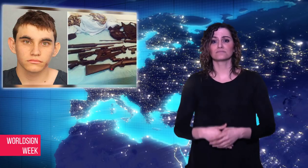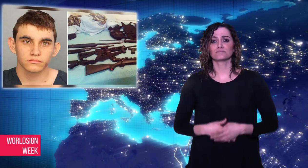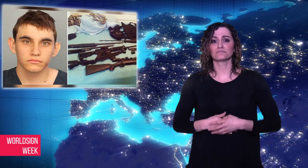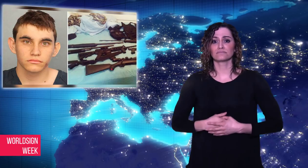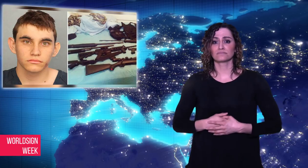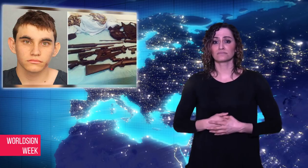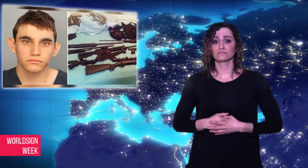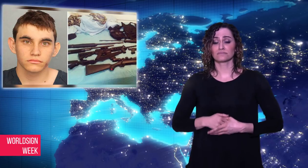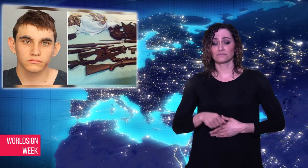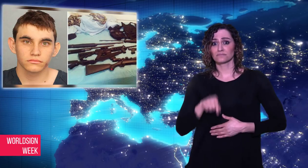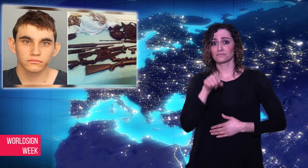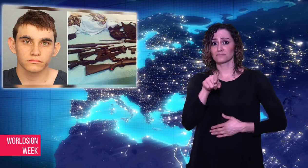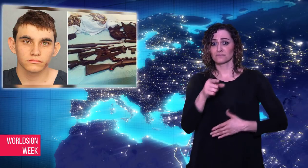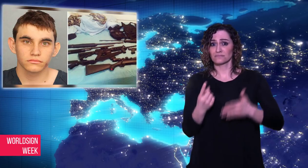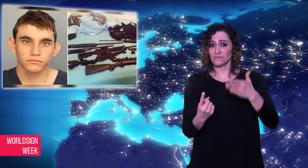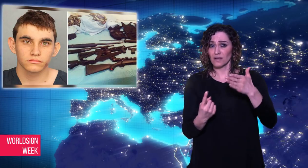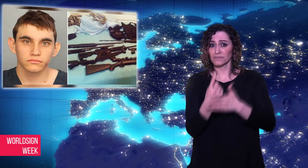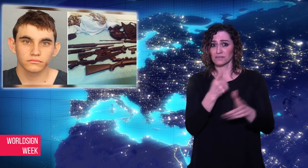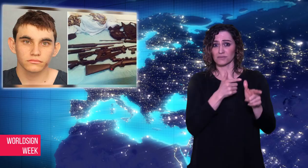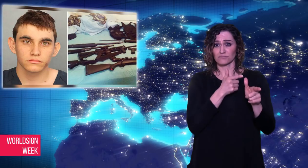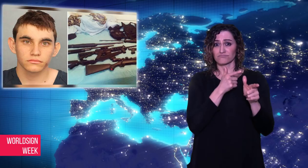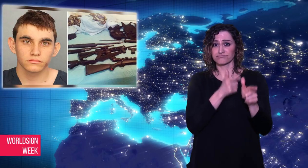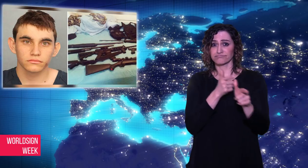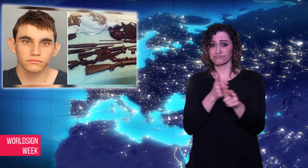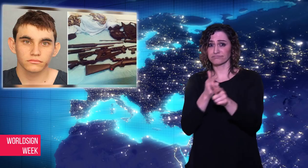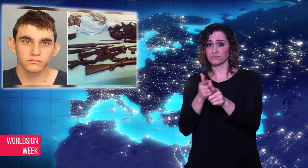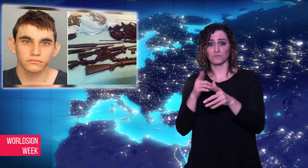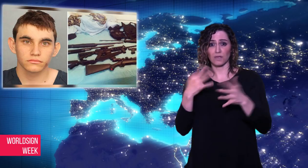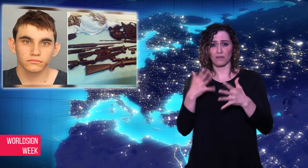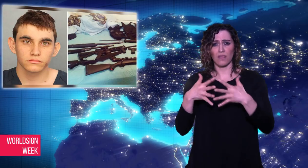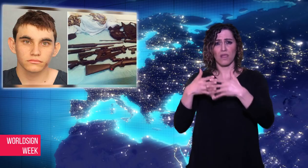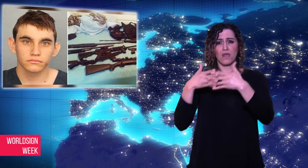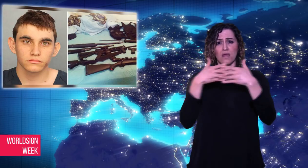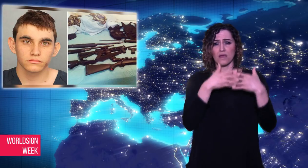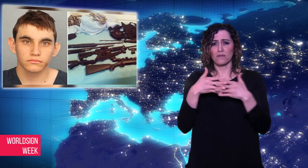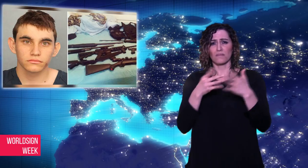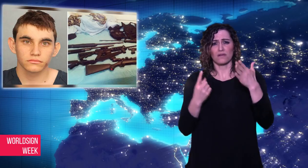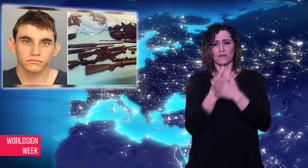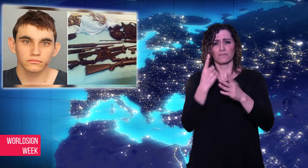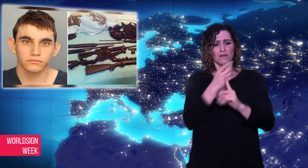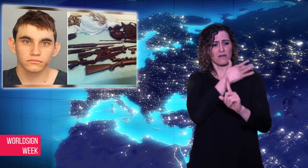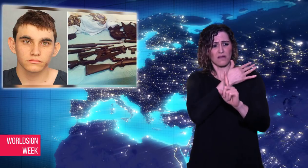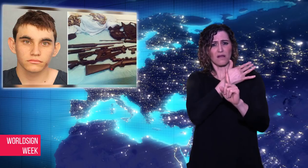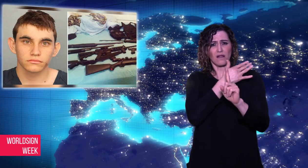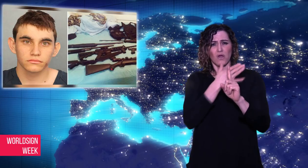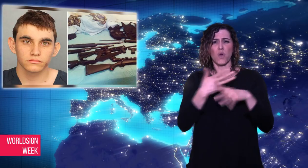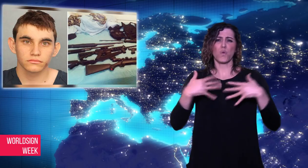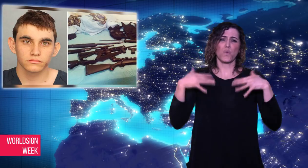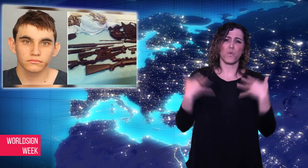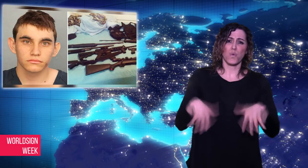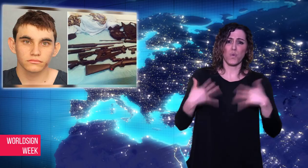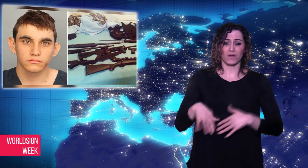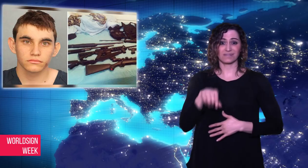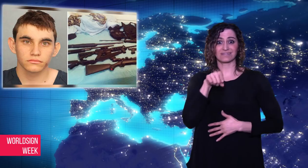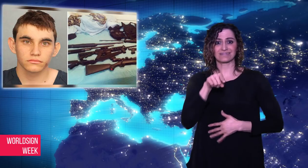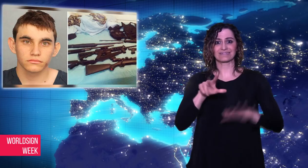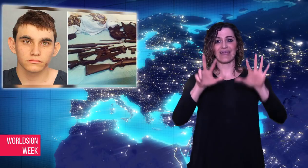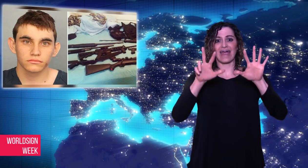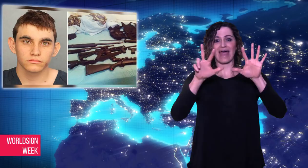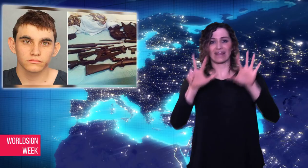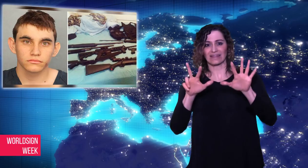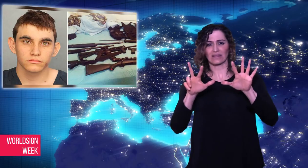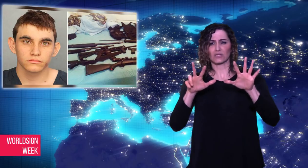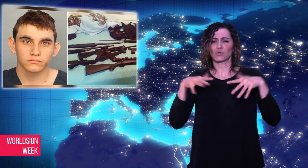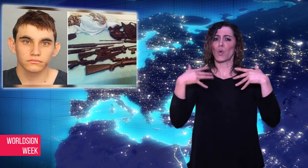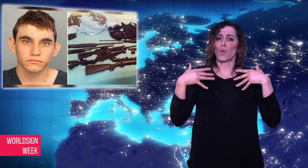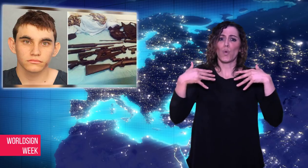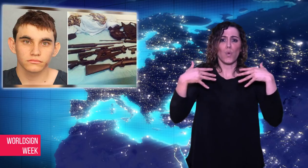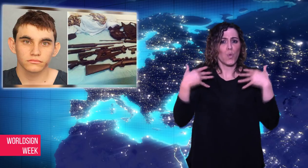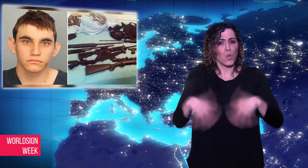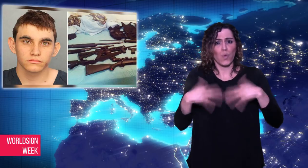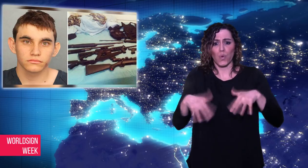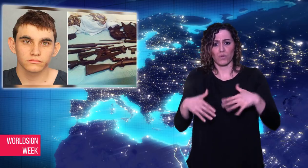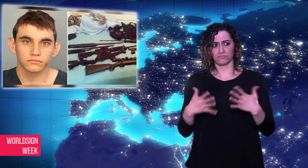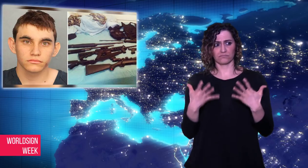U.S. history, but the 18th